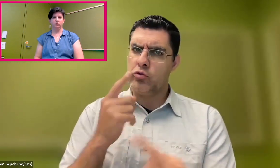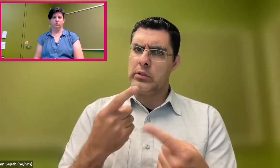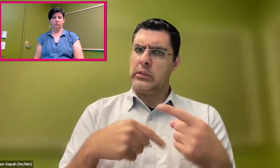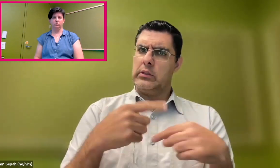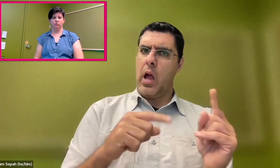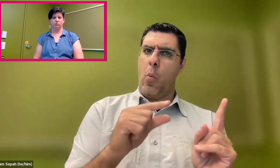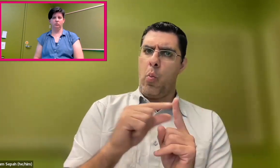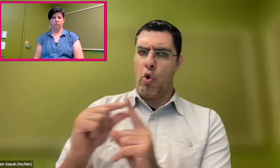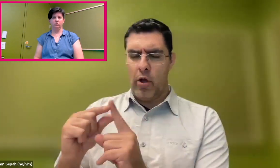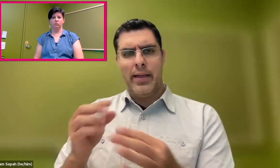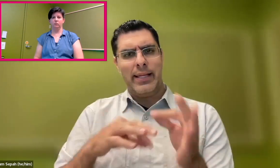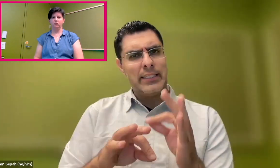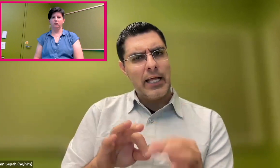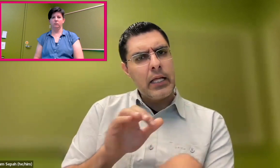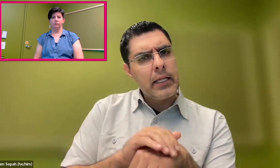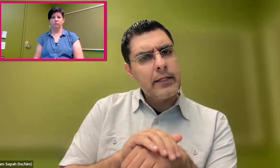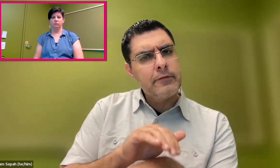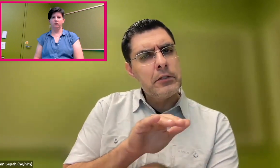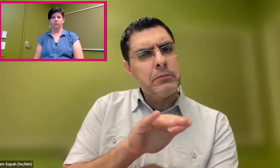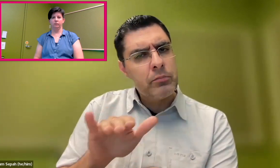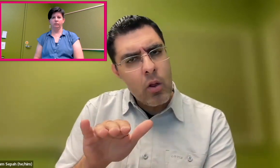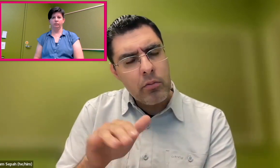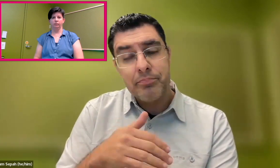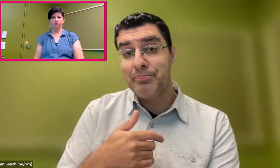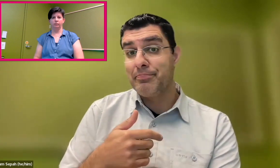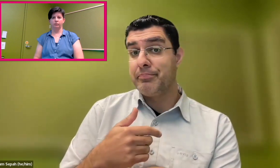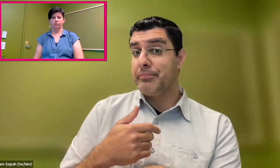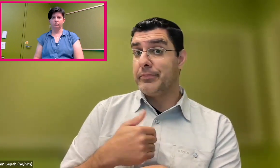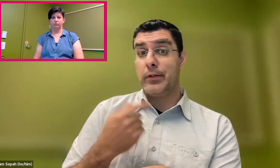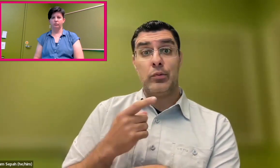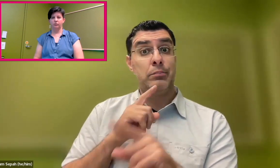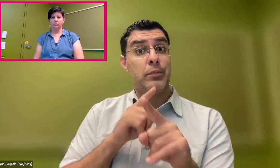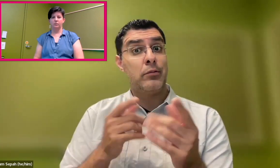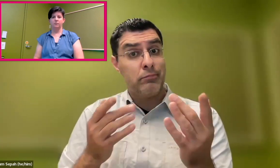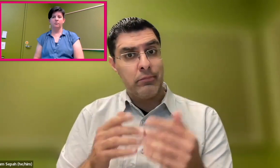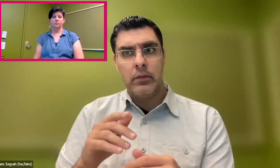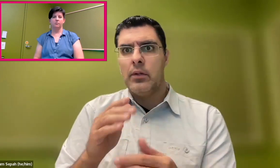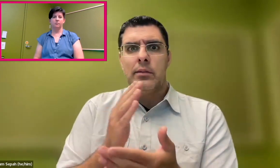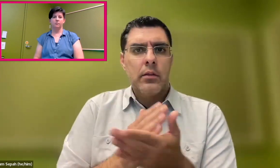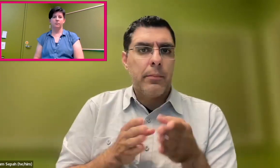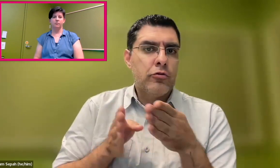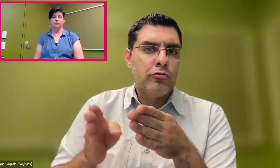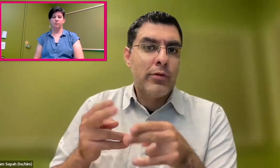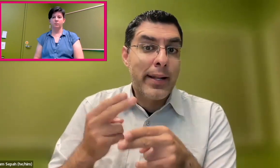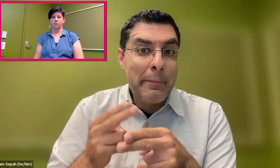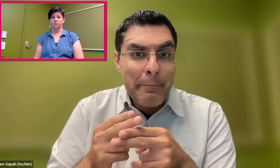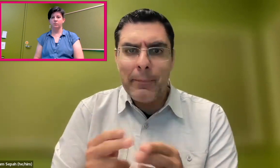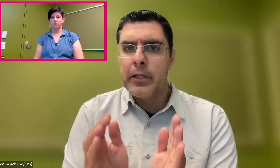and have that translated. People have asked why we don't just have isolated words instead of fingerspelling,